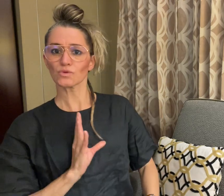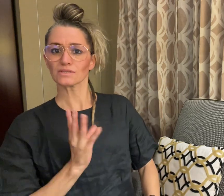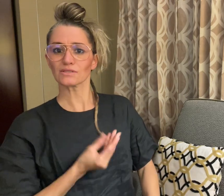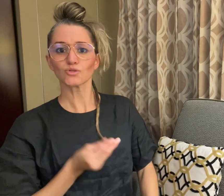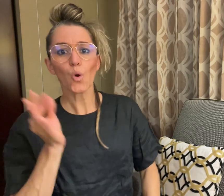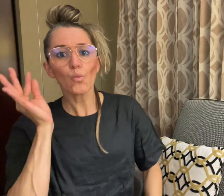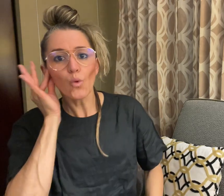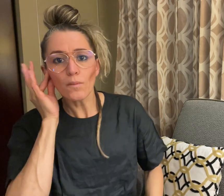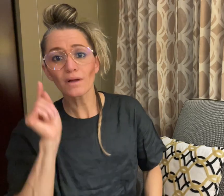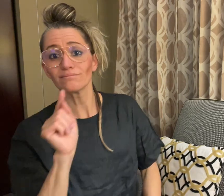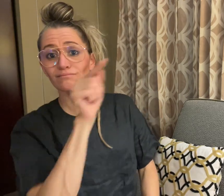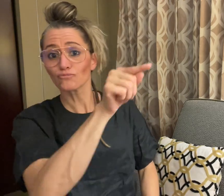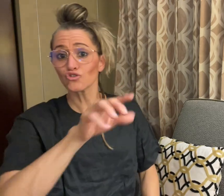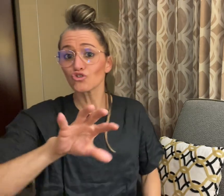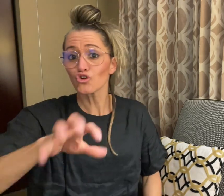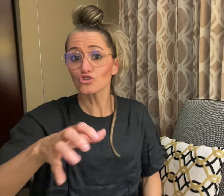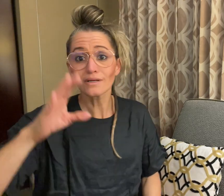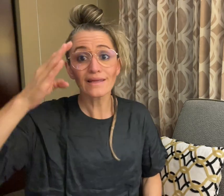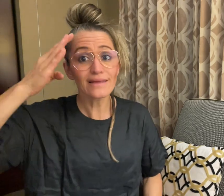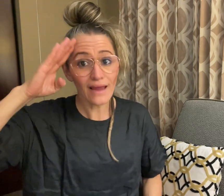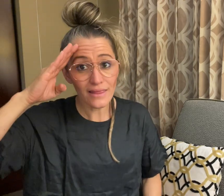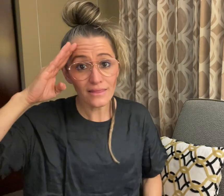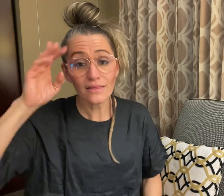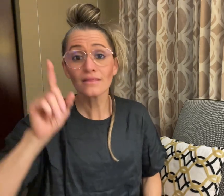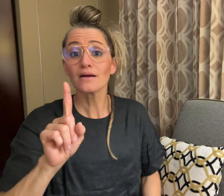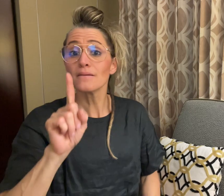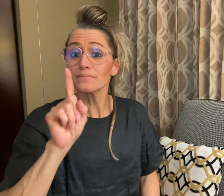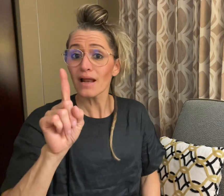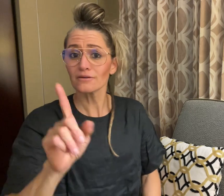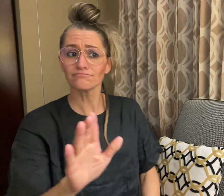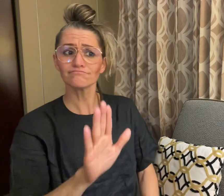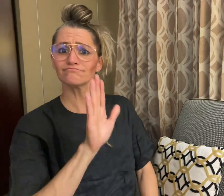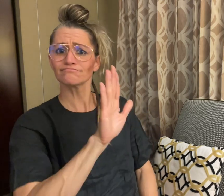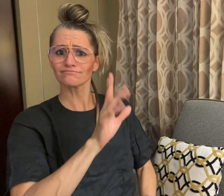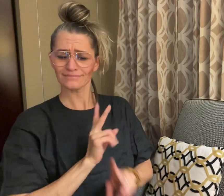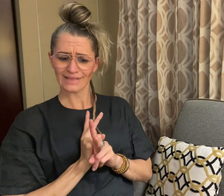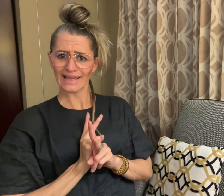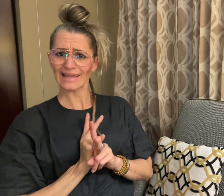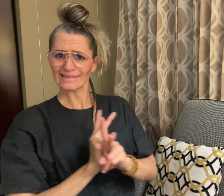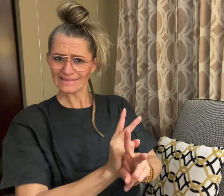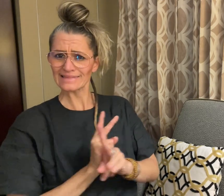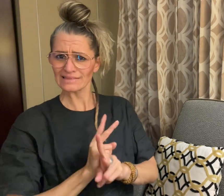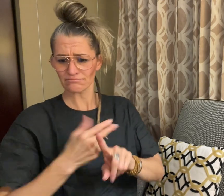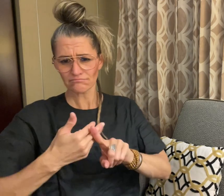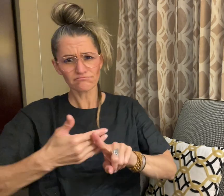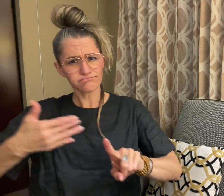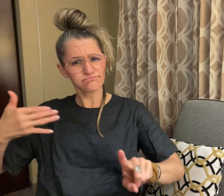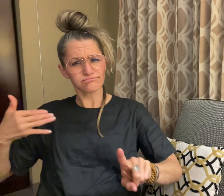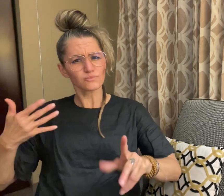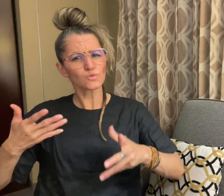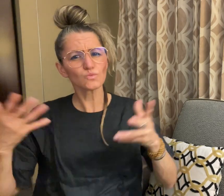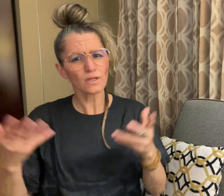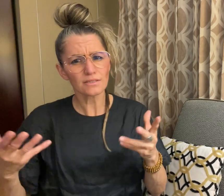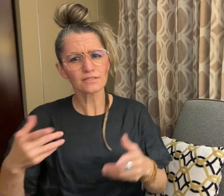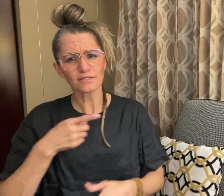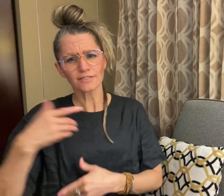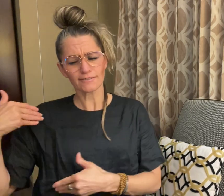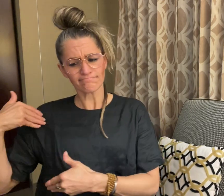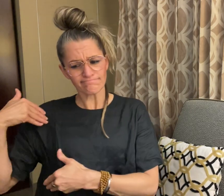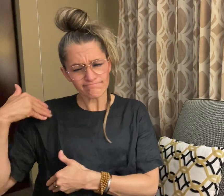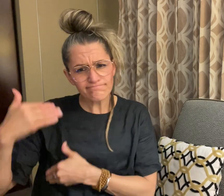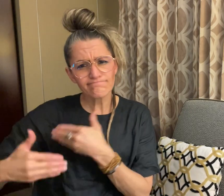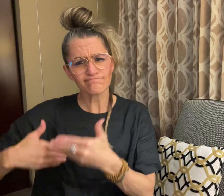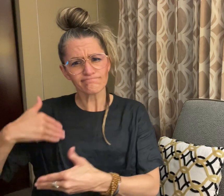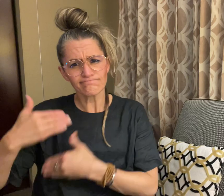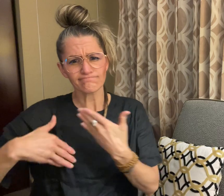transgender woman in Ireland, she gradually came to terms